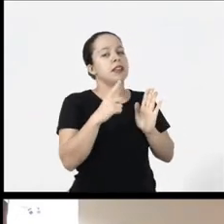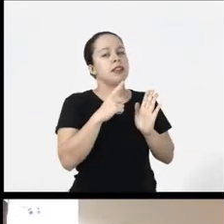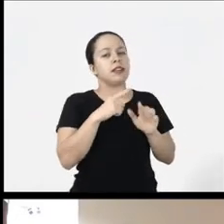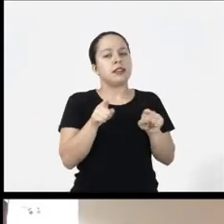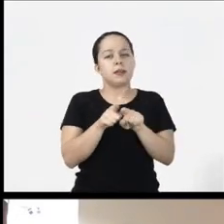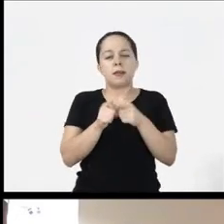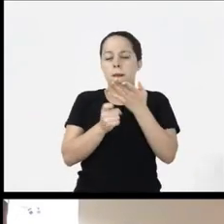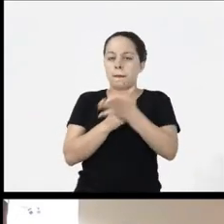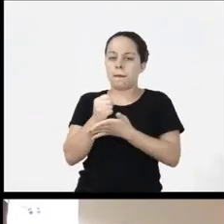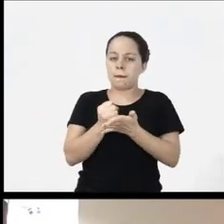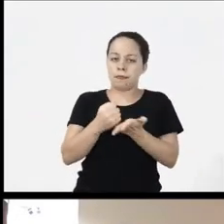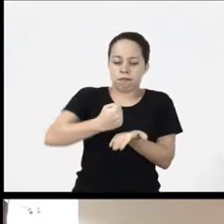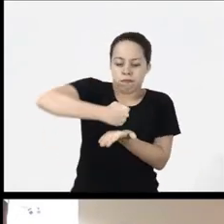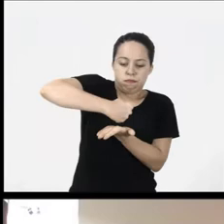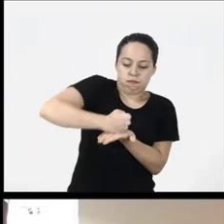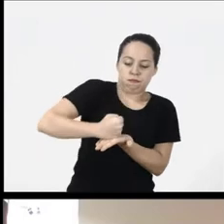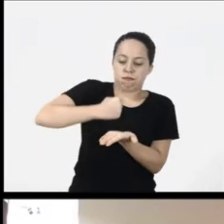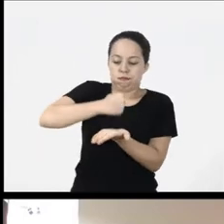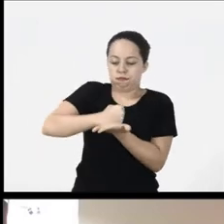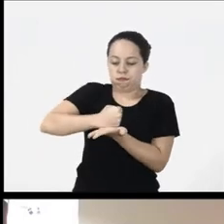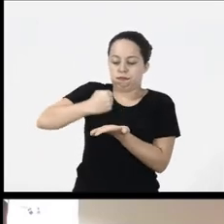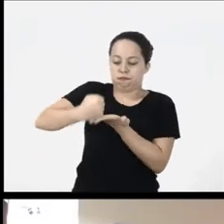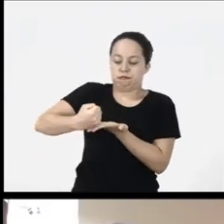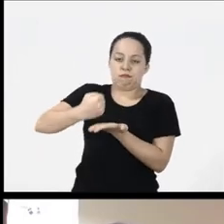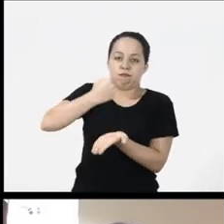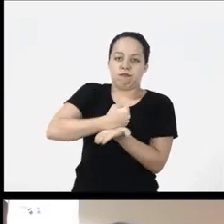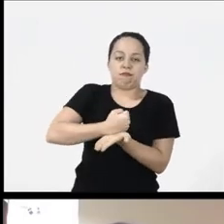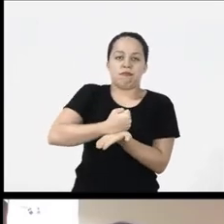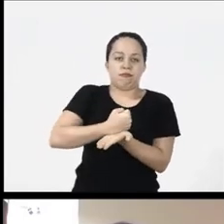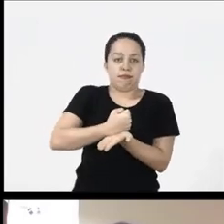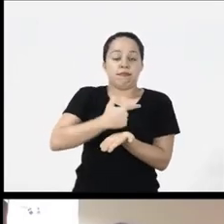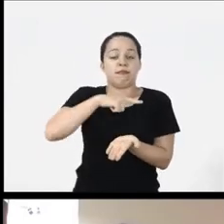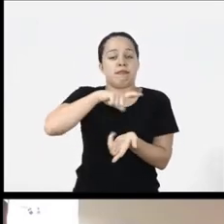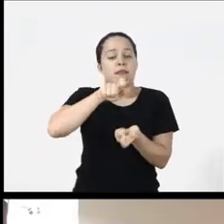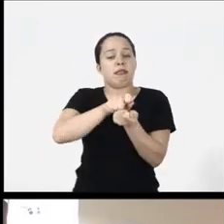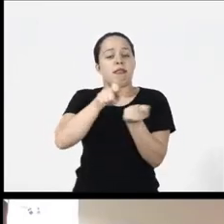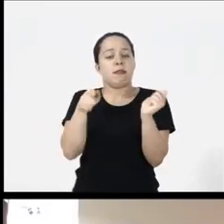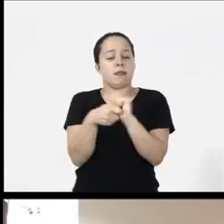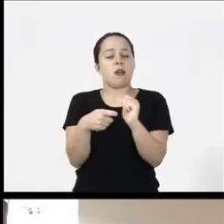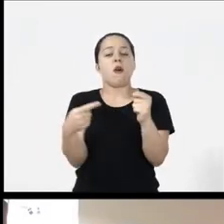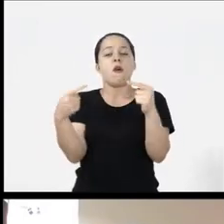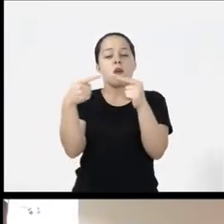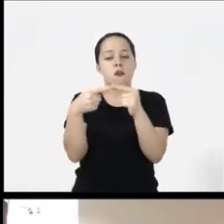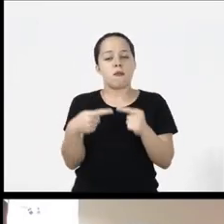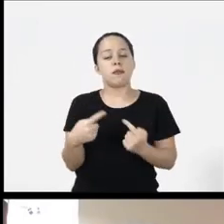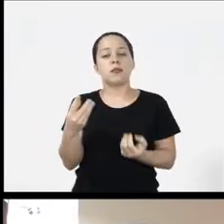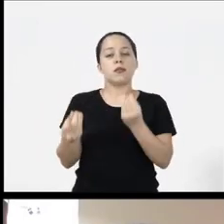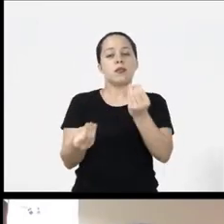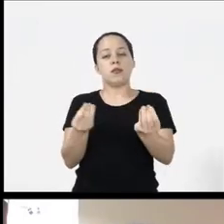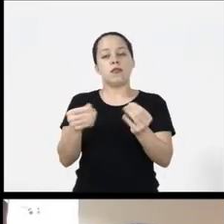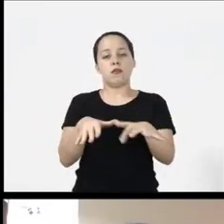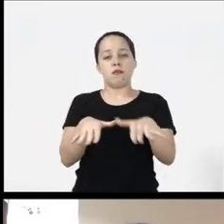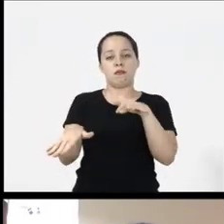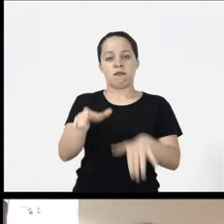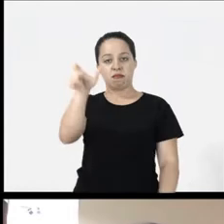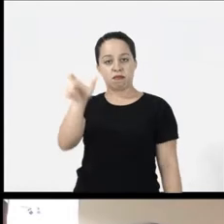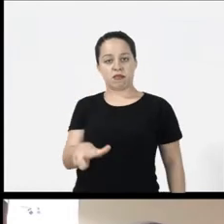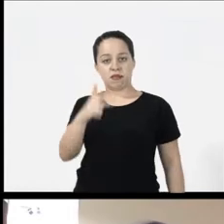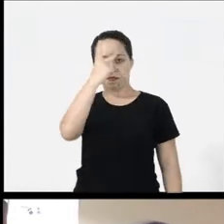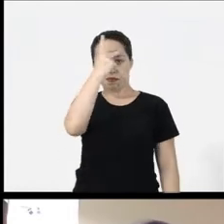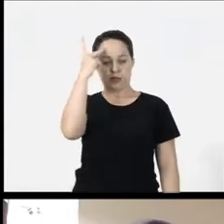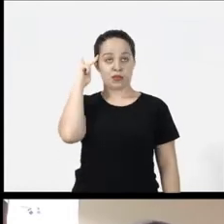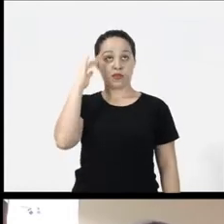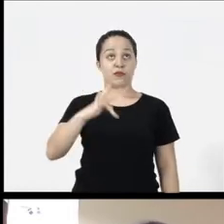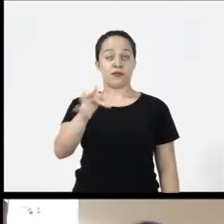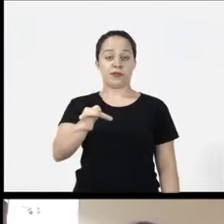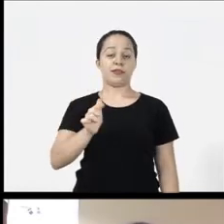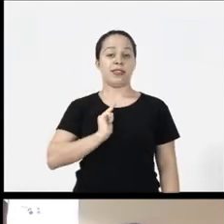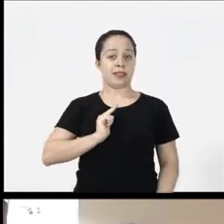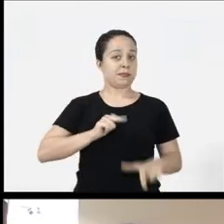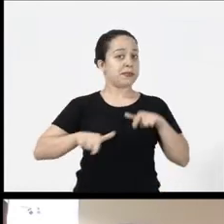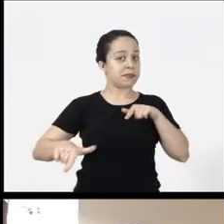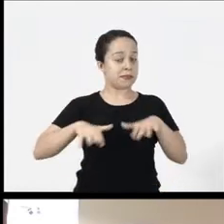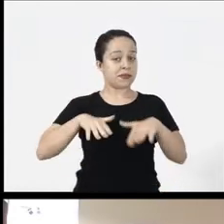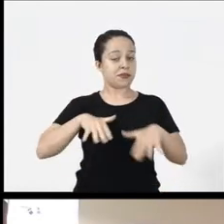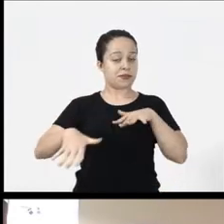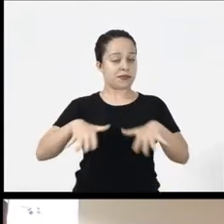so you know that it is it is adapted according to the movement that the user will have So